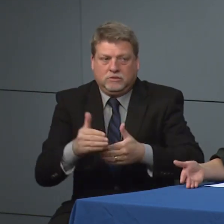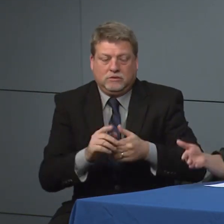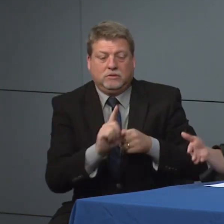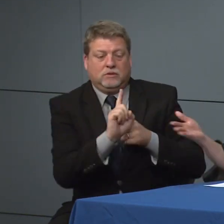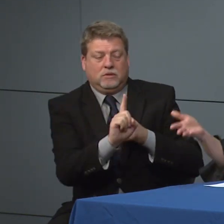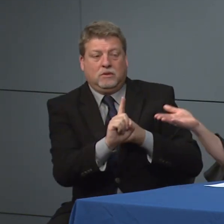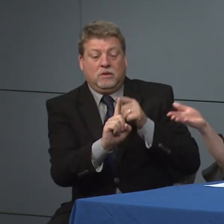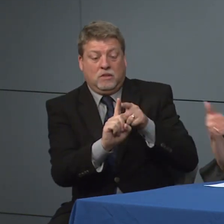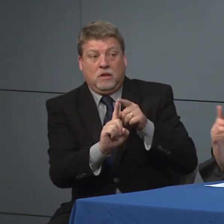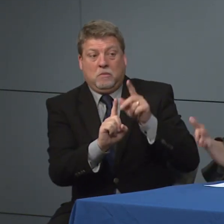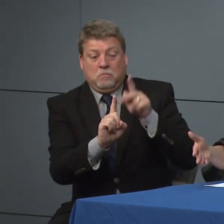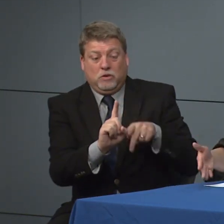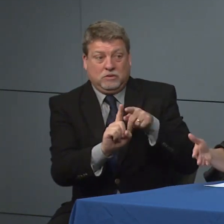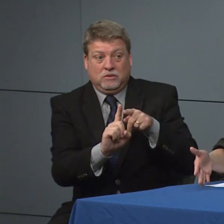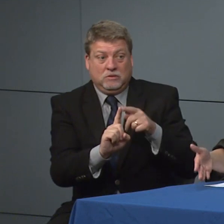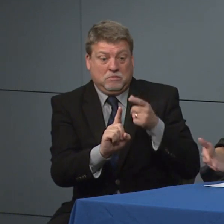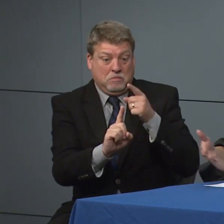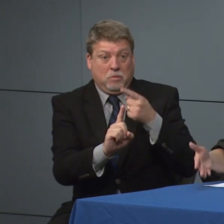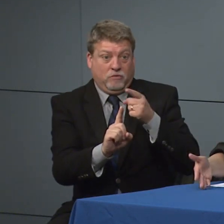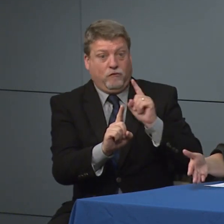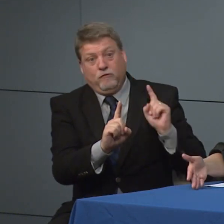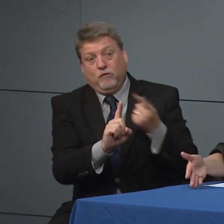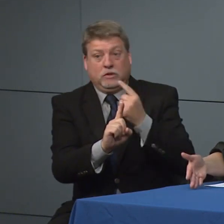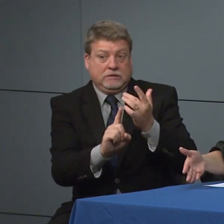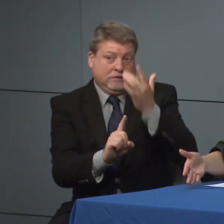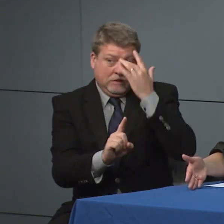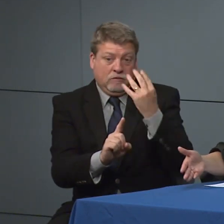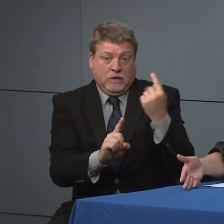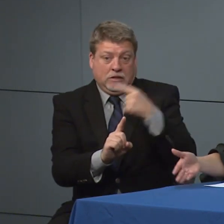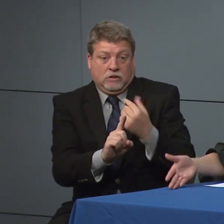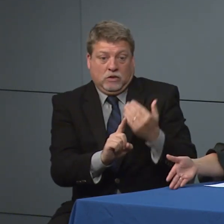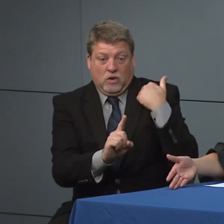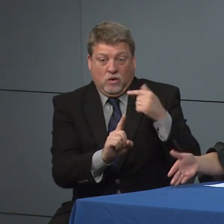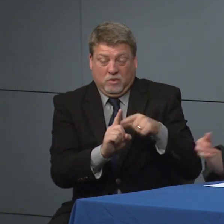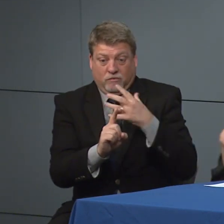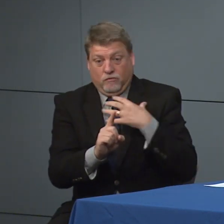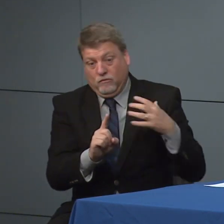isolation, so I'm not sure the people that have been in isolation at their meeting those those criteria to be